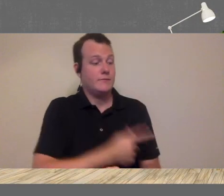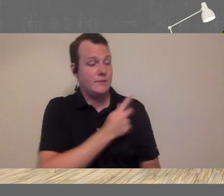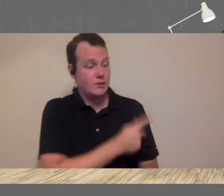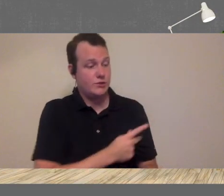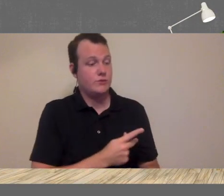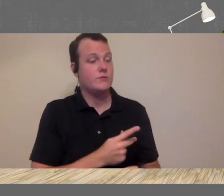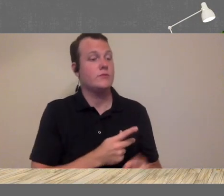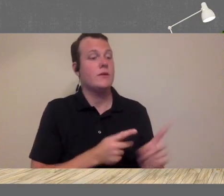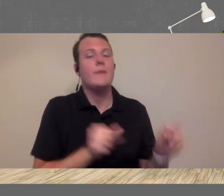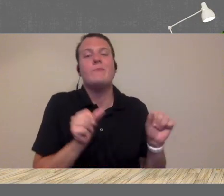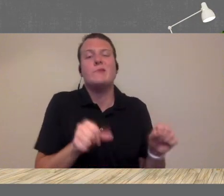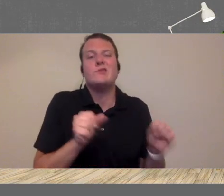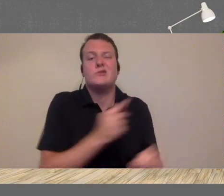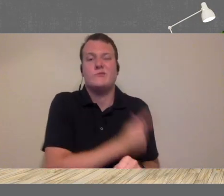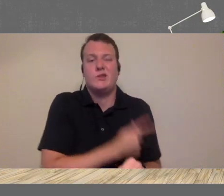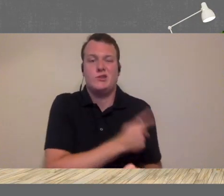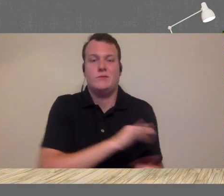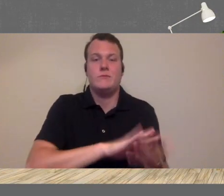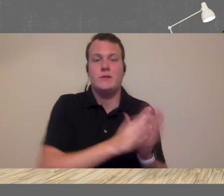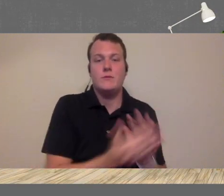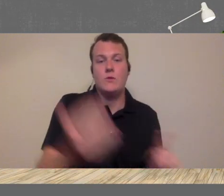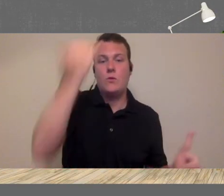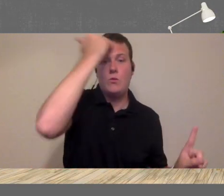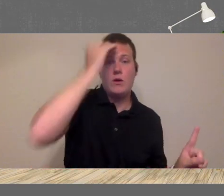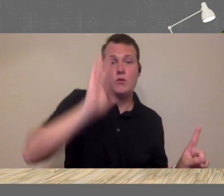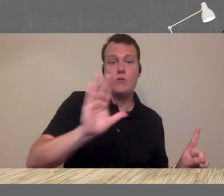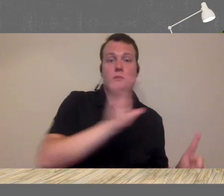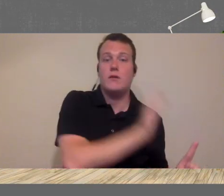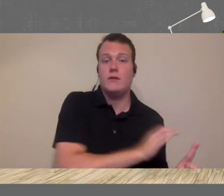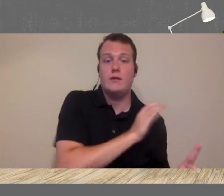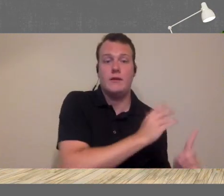from the moment the patient a potential patient becomes aware of your clinic all